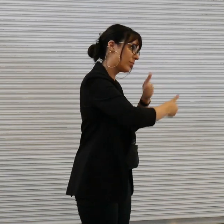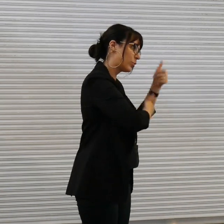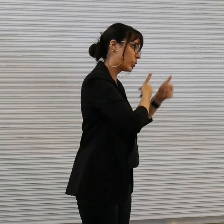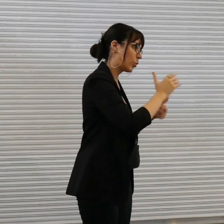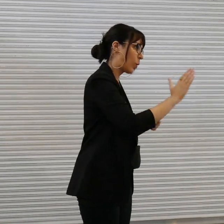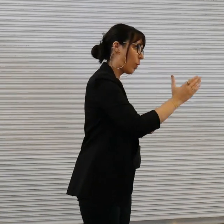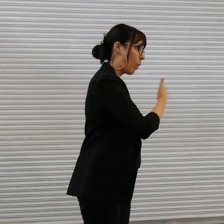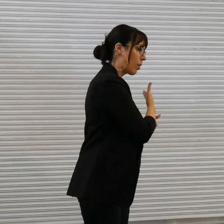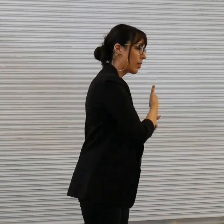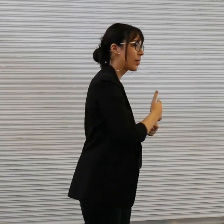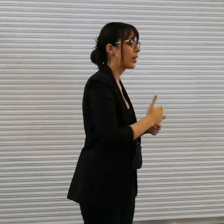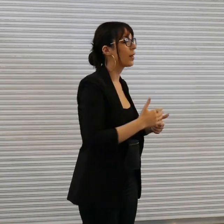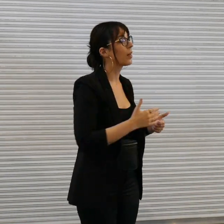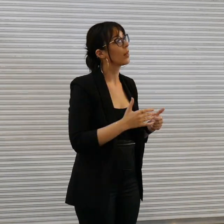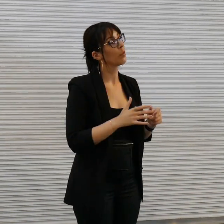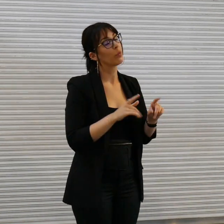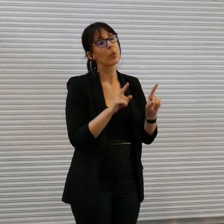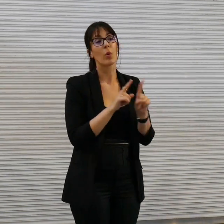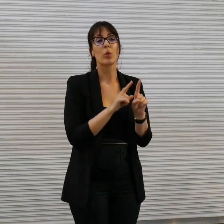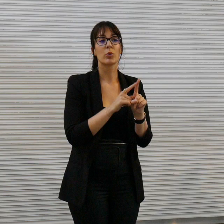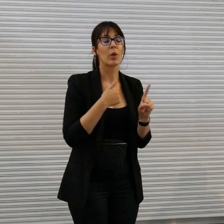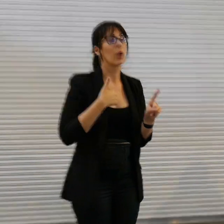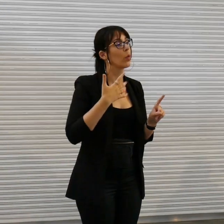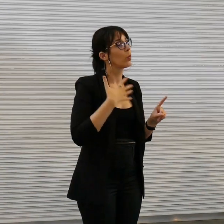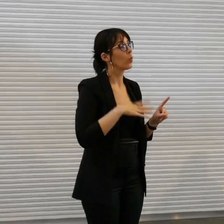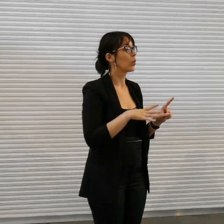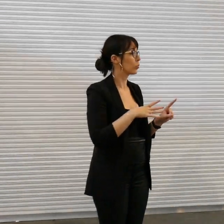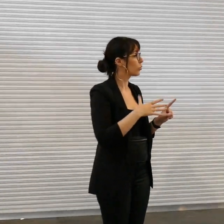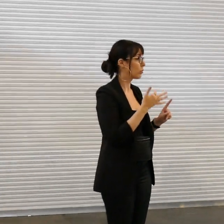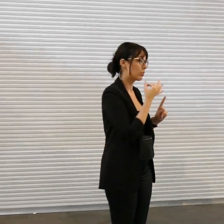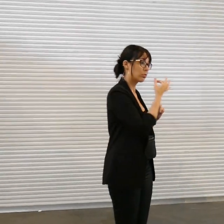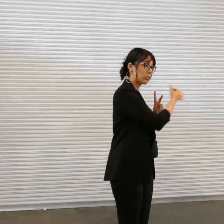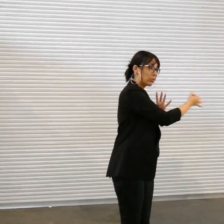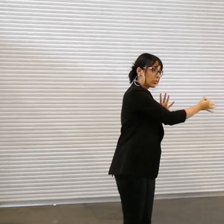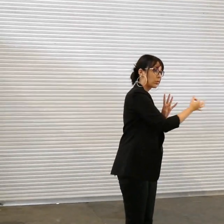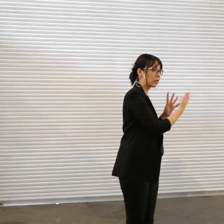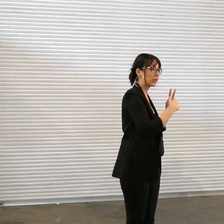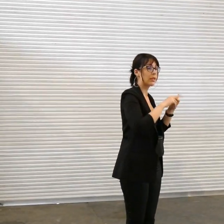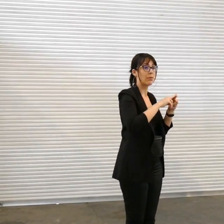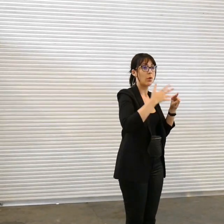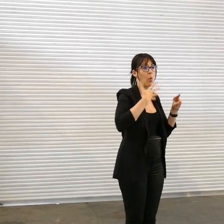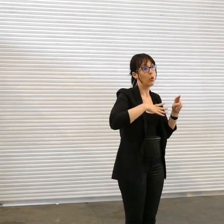you also um I'd like to also open up to the artist if they'd like to say a few words both about their